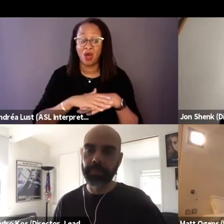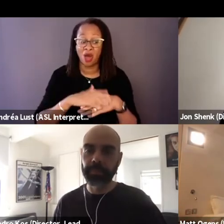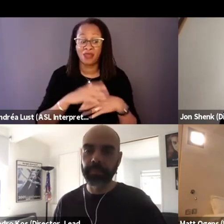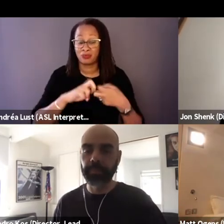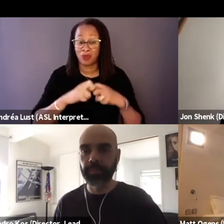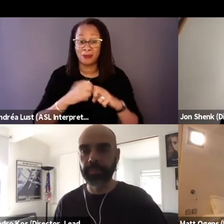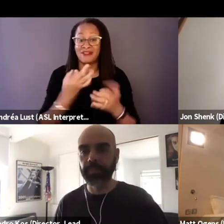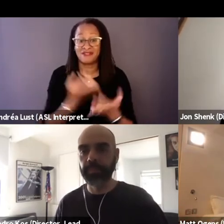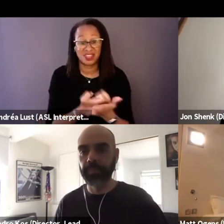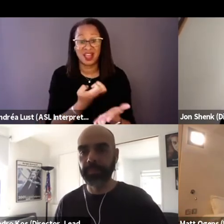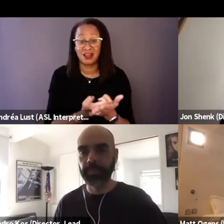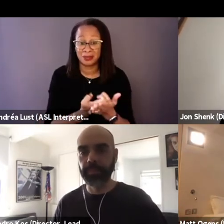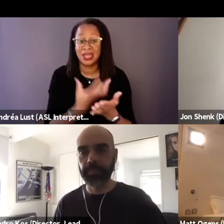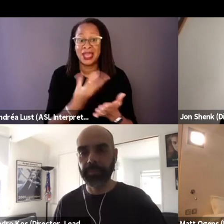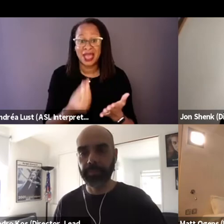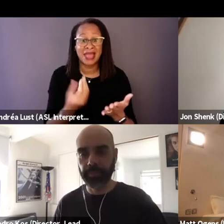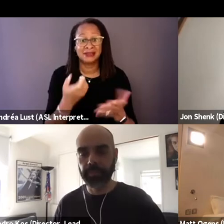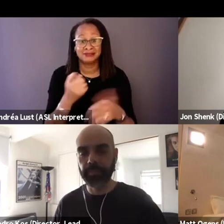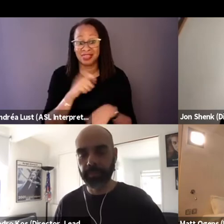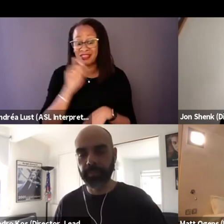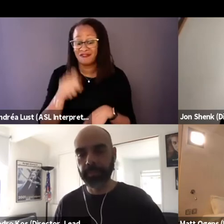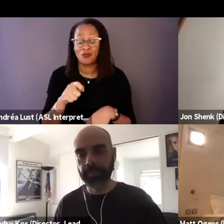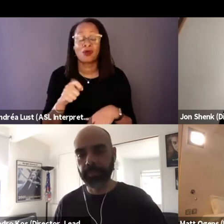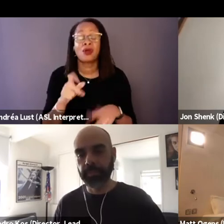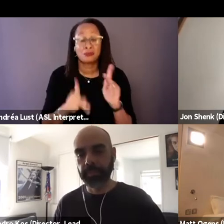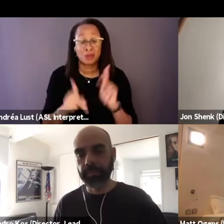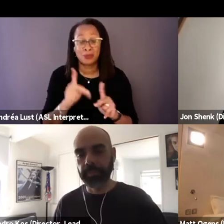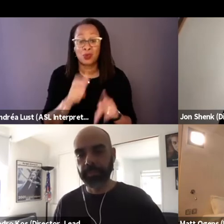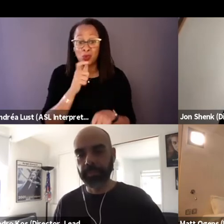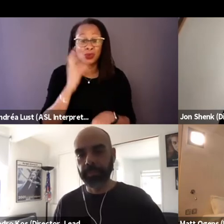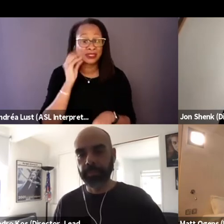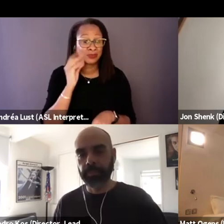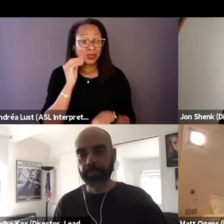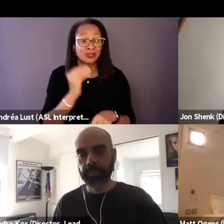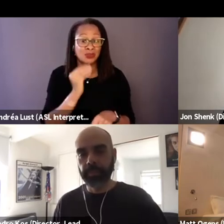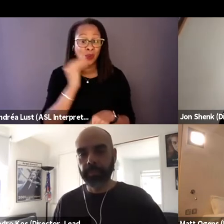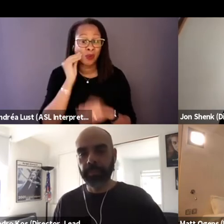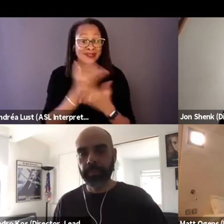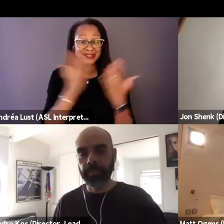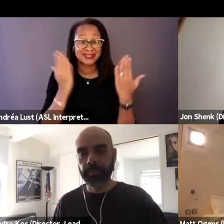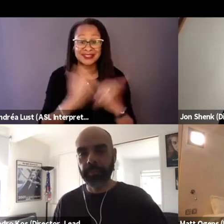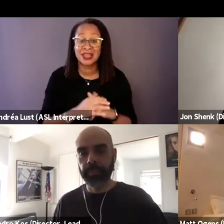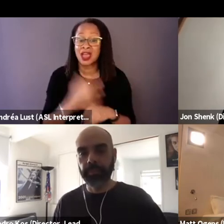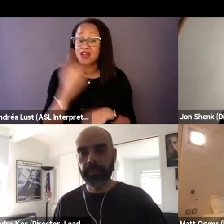and therefore people experiencing homelessness. And so we realized that that was kind of a natural way